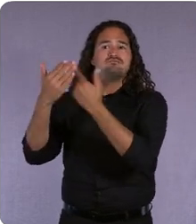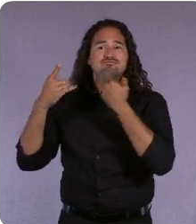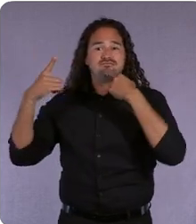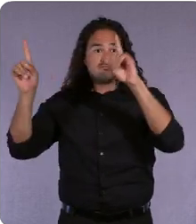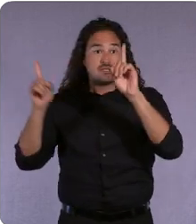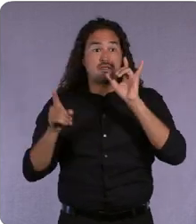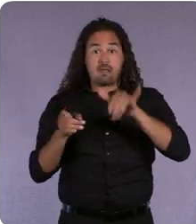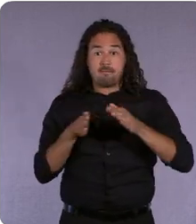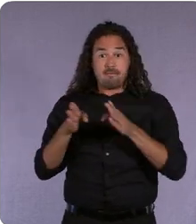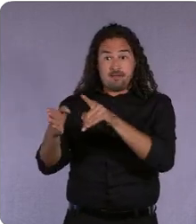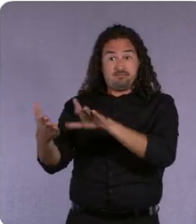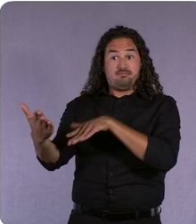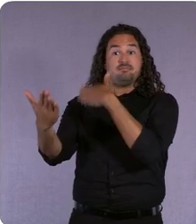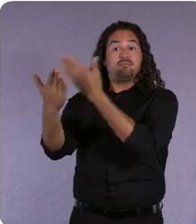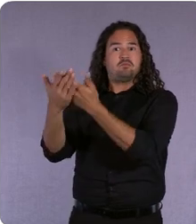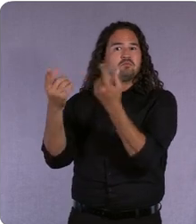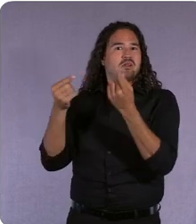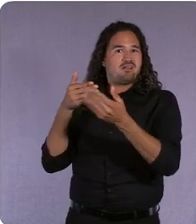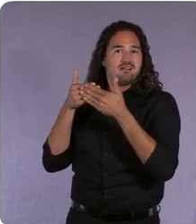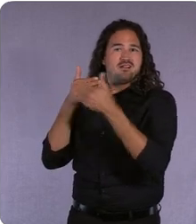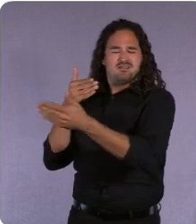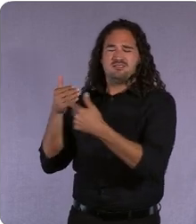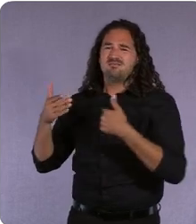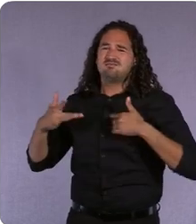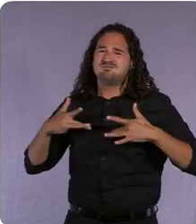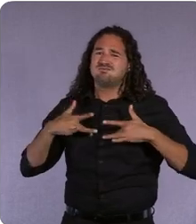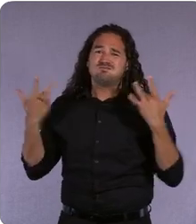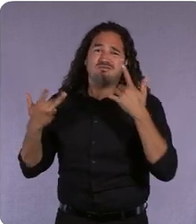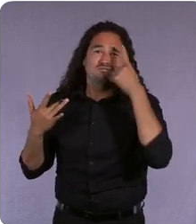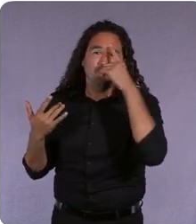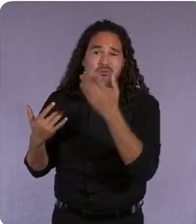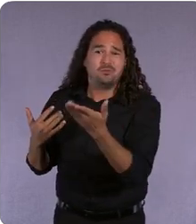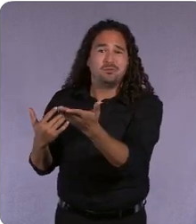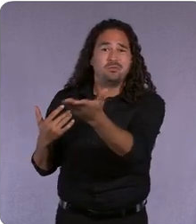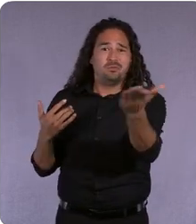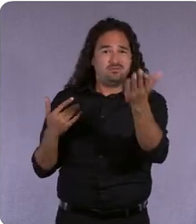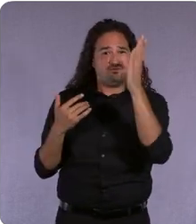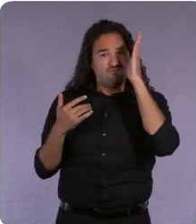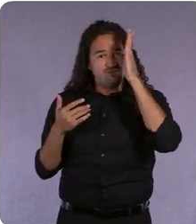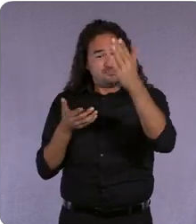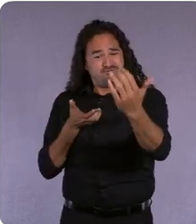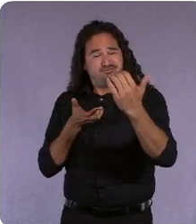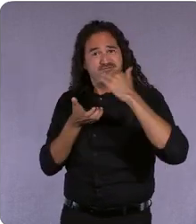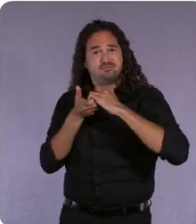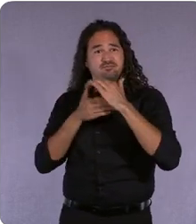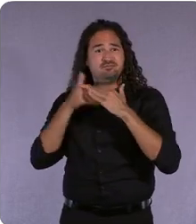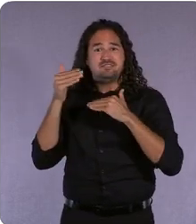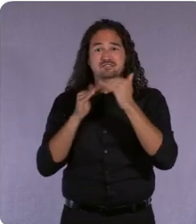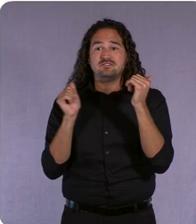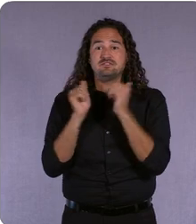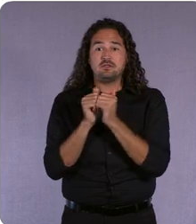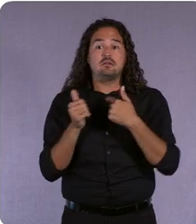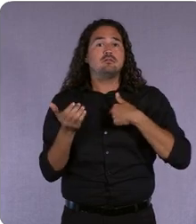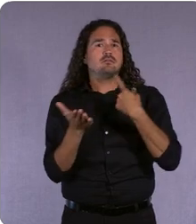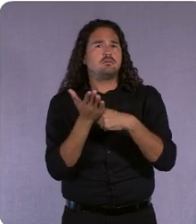and we're very excited to build that future with you, but i'm here to talk about what works now. So